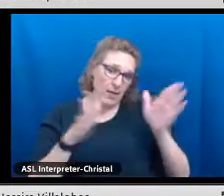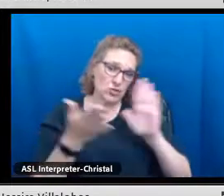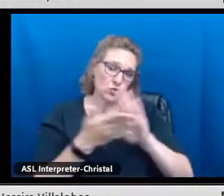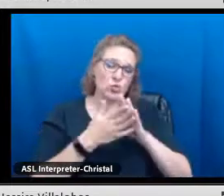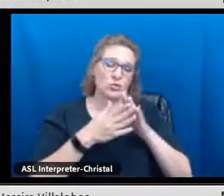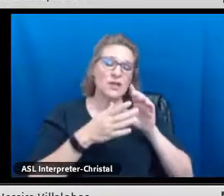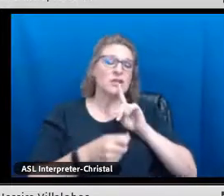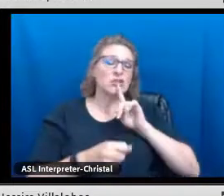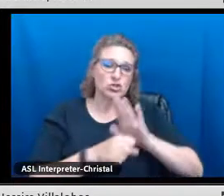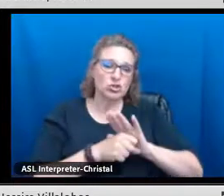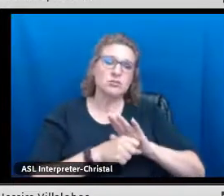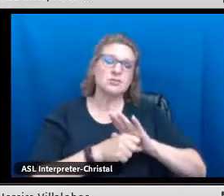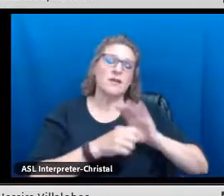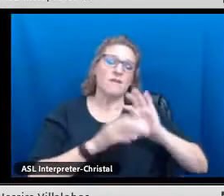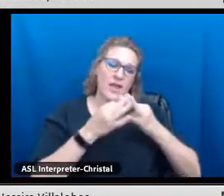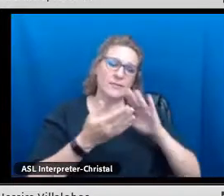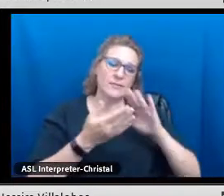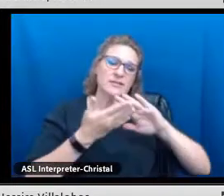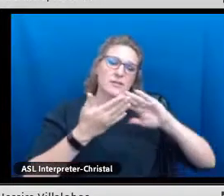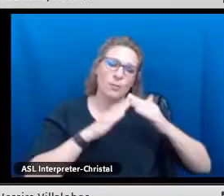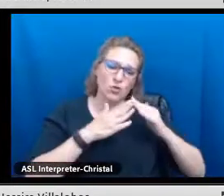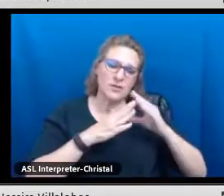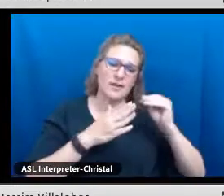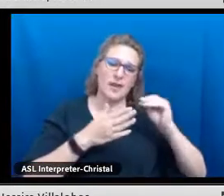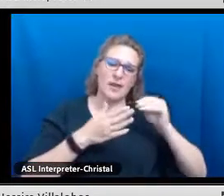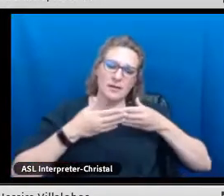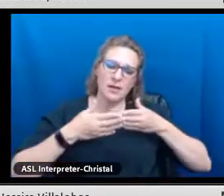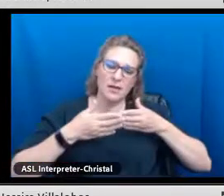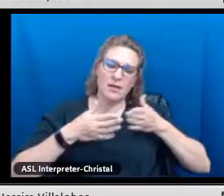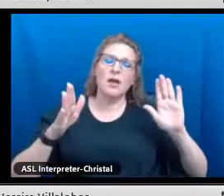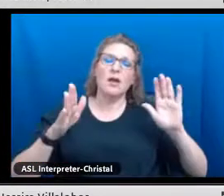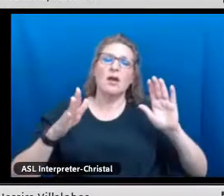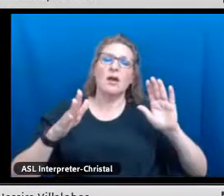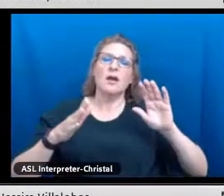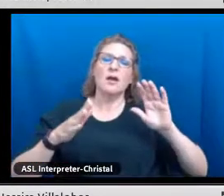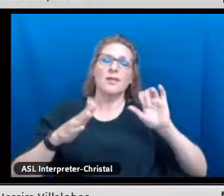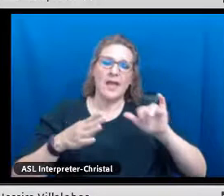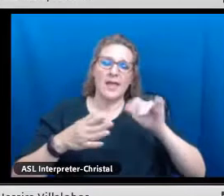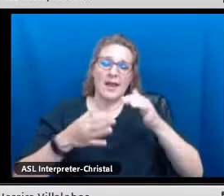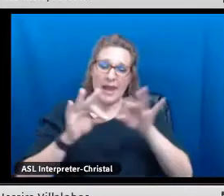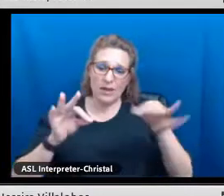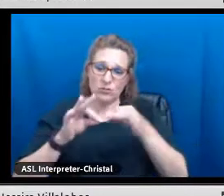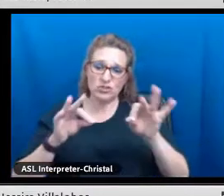Public Schools assures students, their families and the community that their languages and